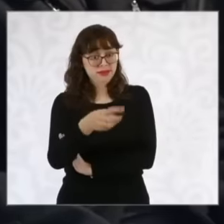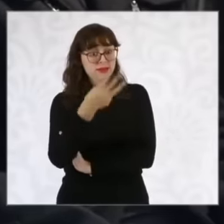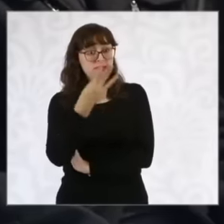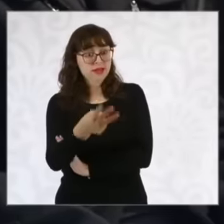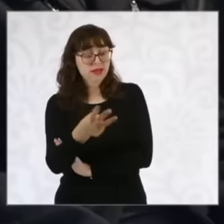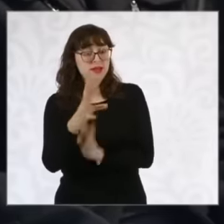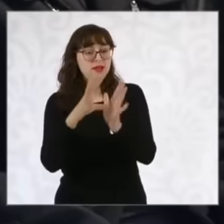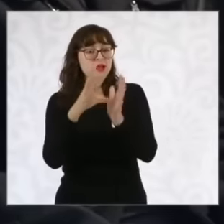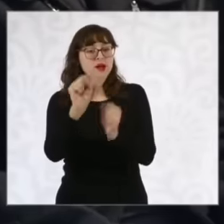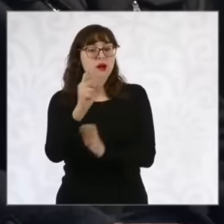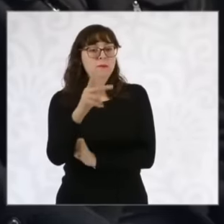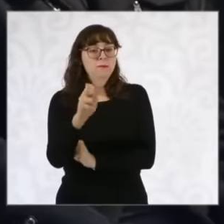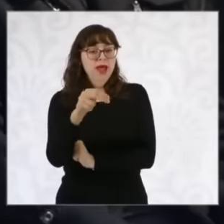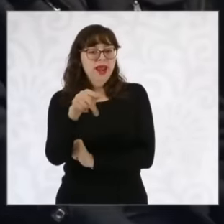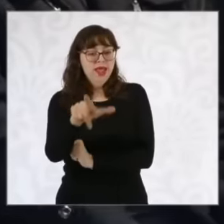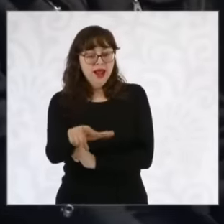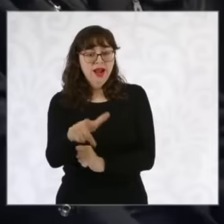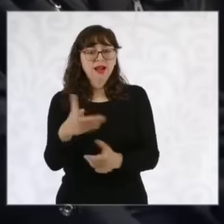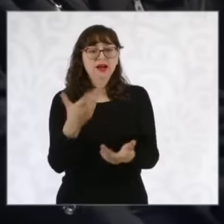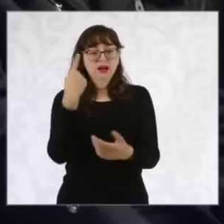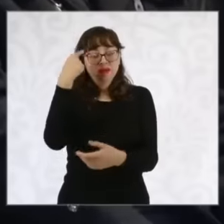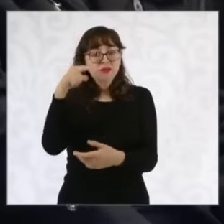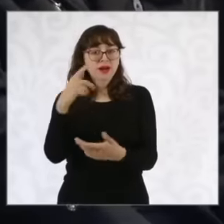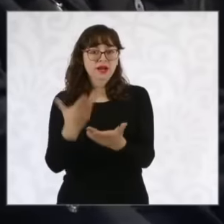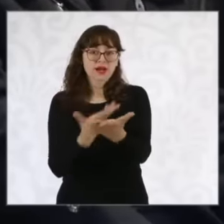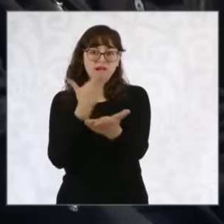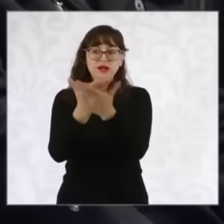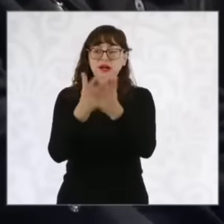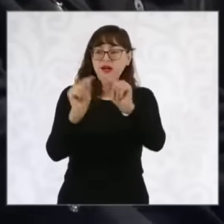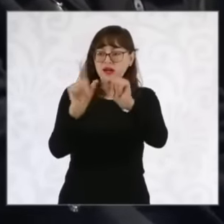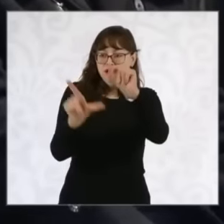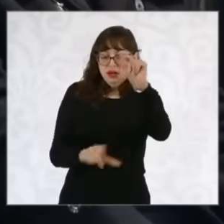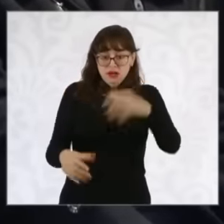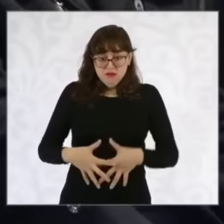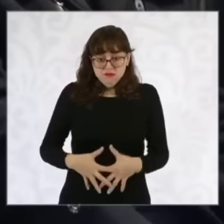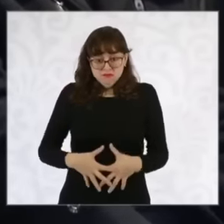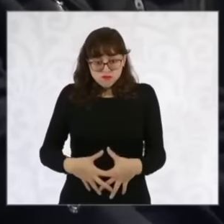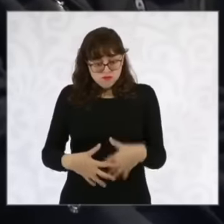decriminalize abortion nationwide up to 12 weeks, so it's good to ask your opinion